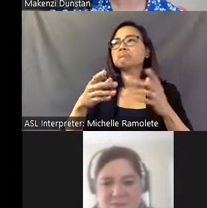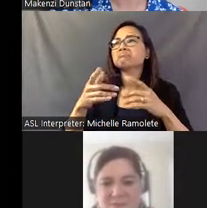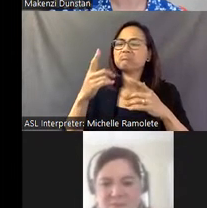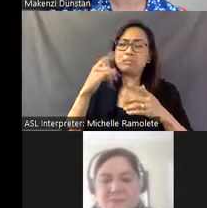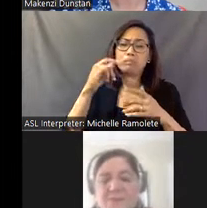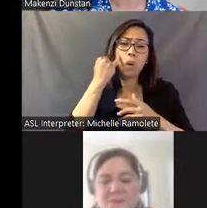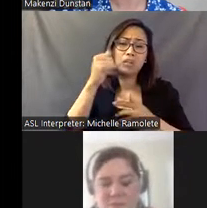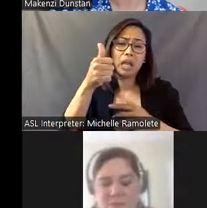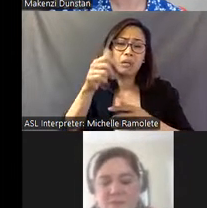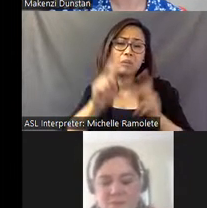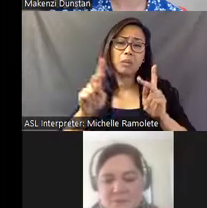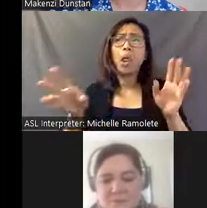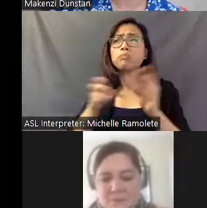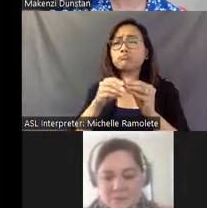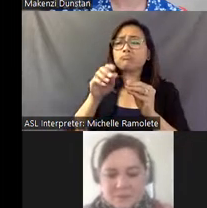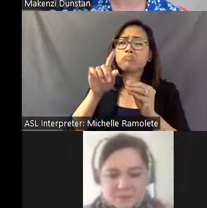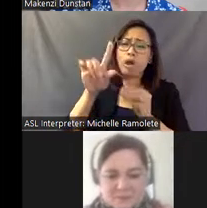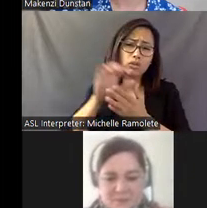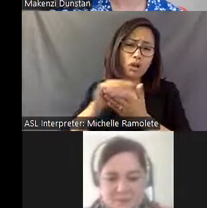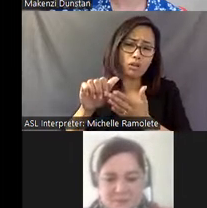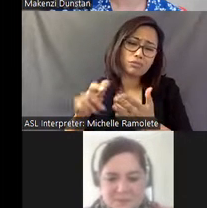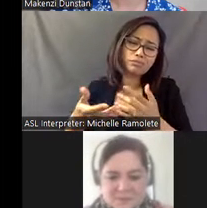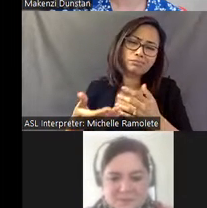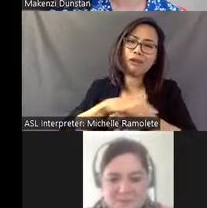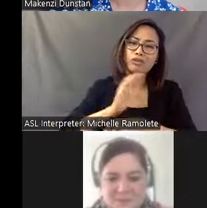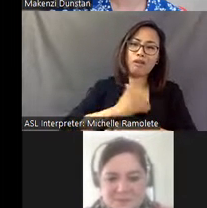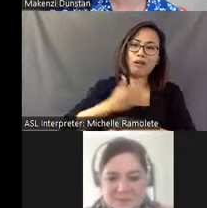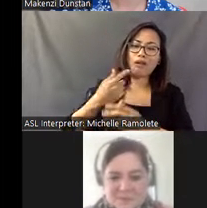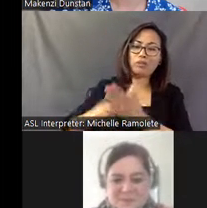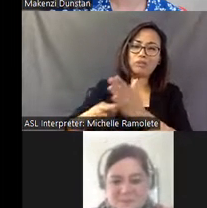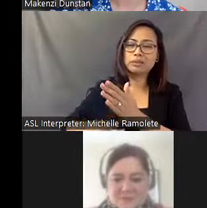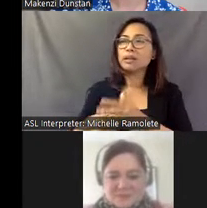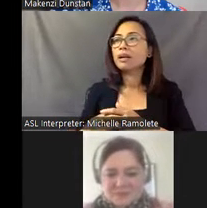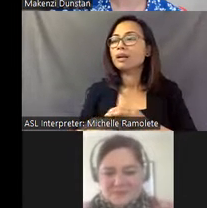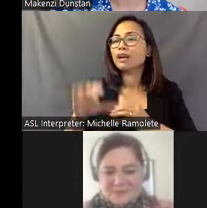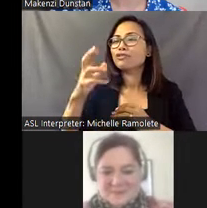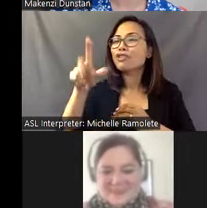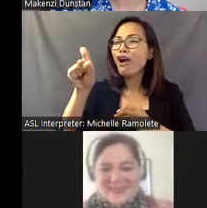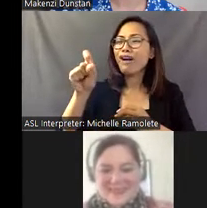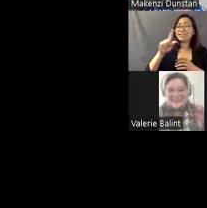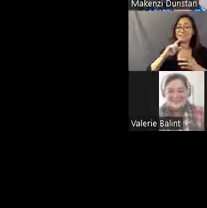But honestly, Charles I think is... he's usually in a glittered robe and he's got his hair